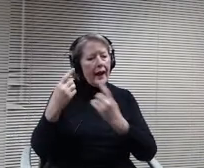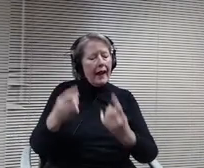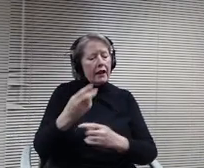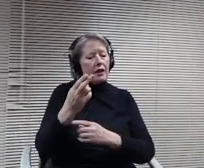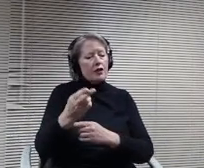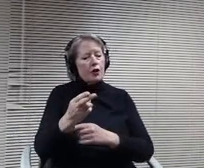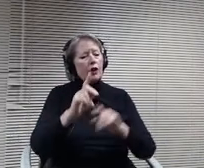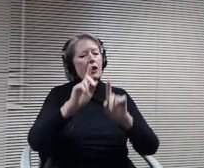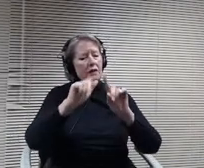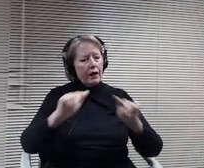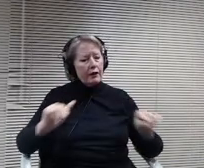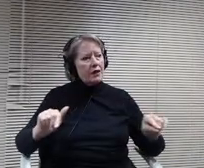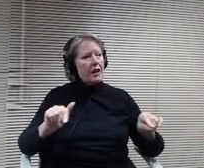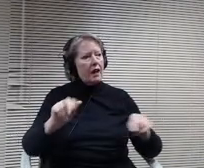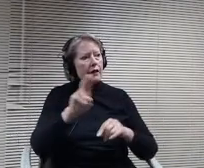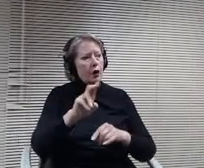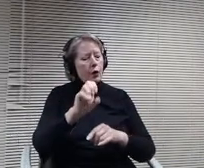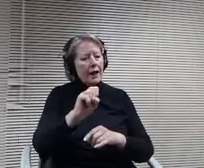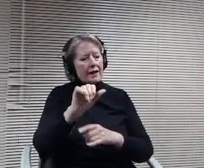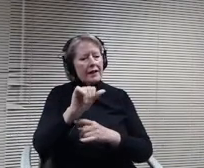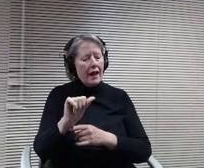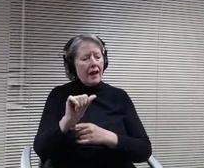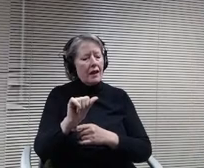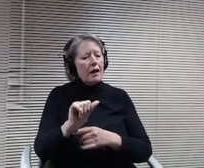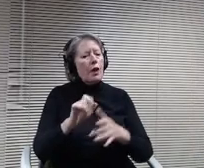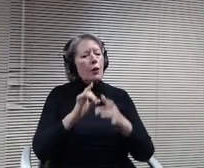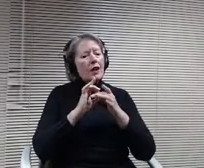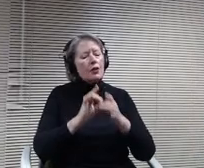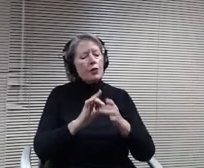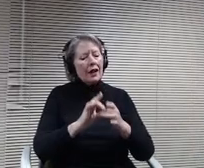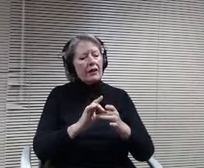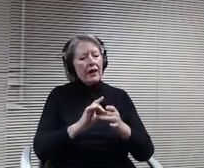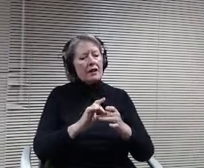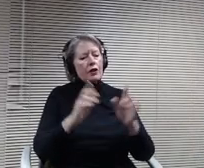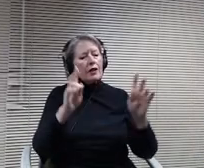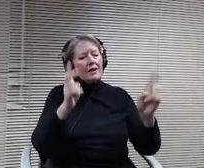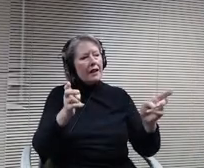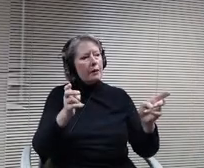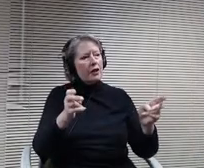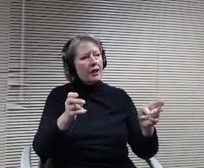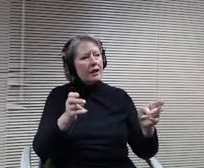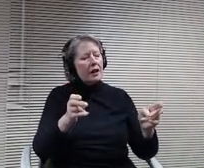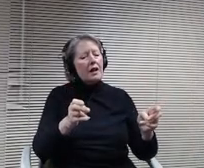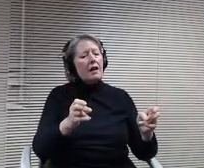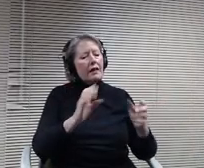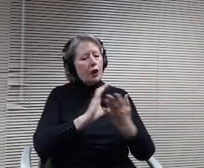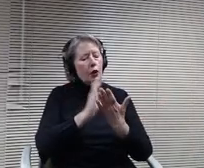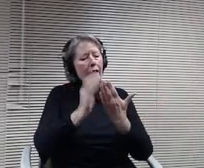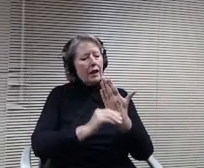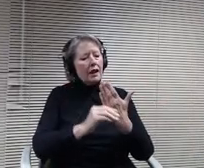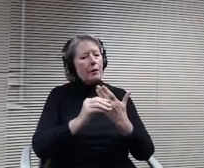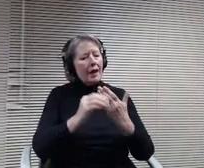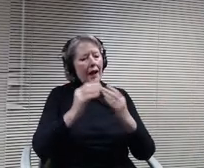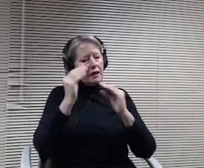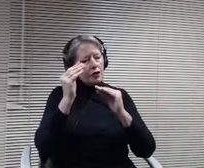relevant to the subject matter, the curriculum and instructional materials should include teaching about contributions by